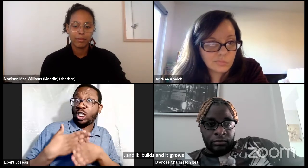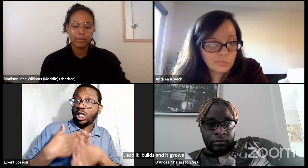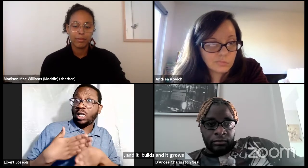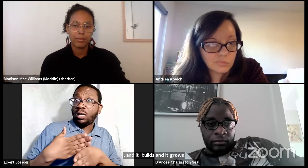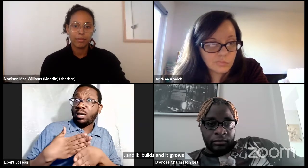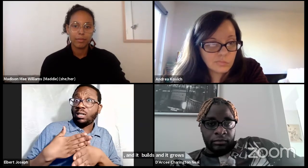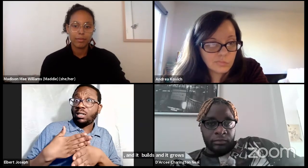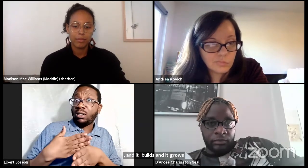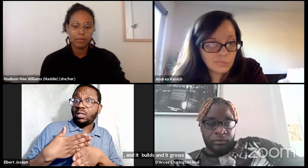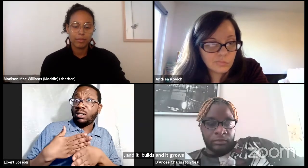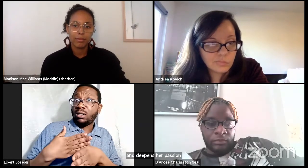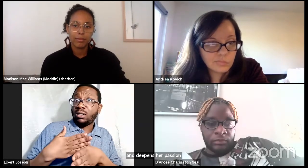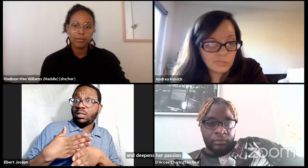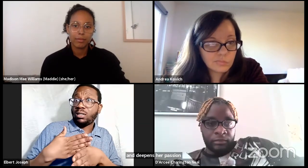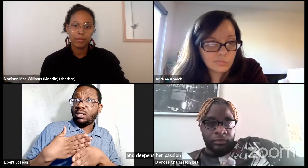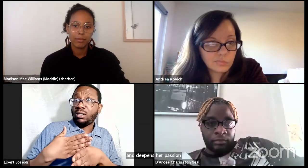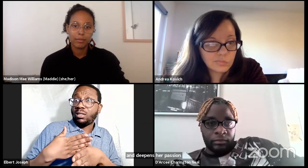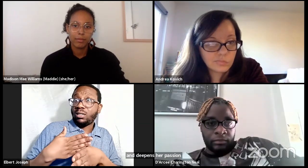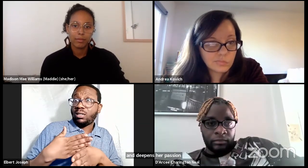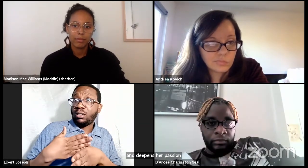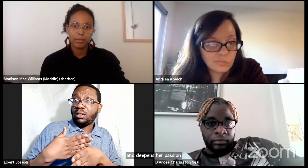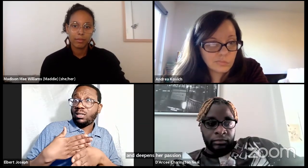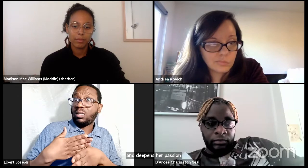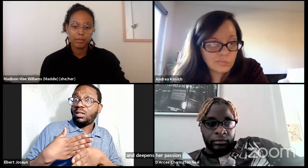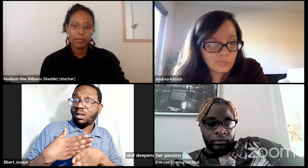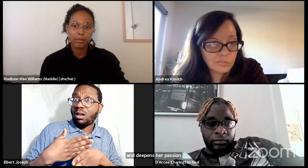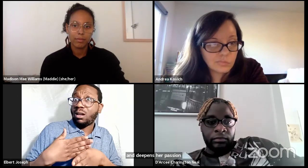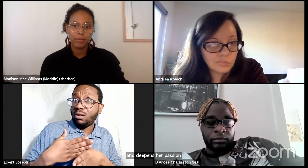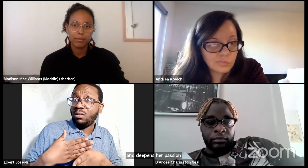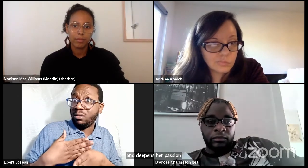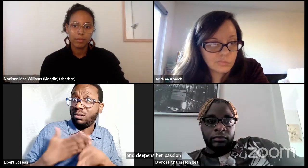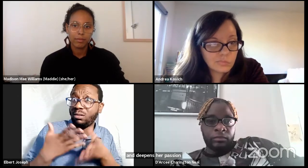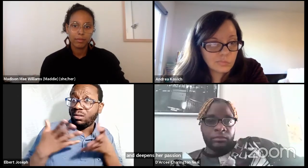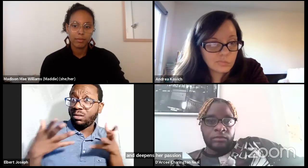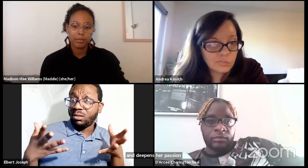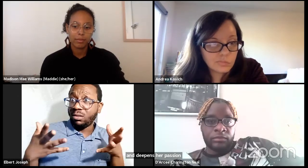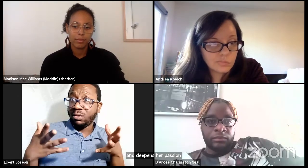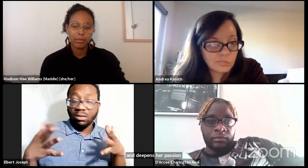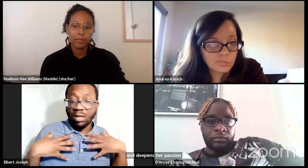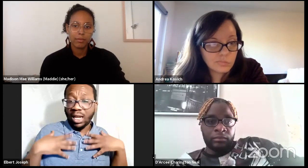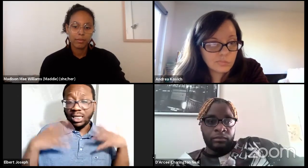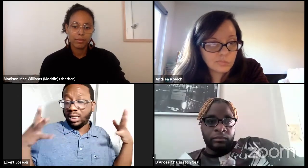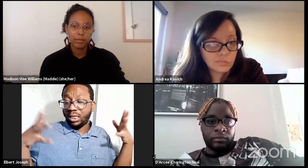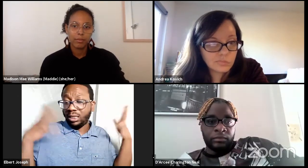A love for humanity, recognizing our shared humanity.